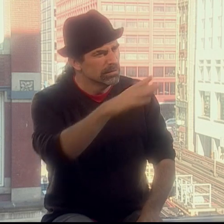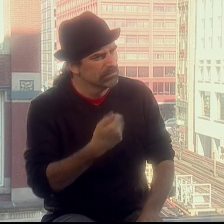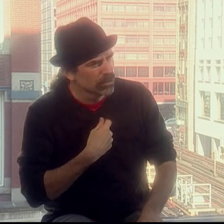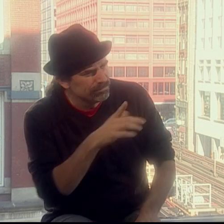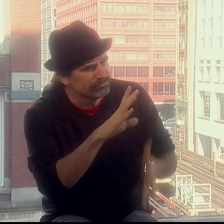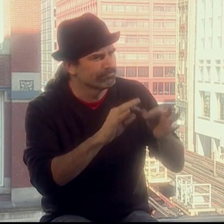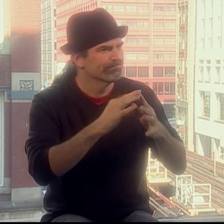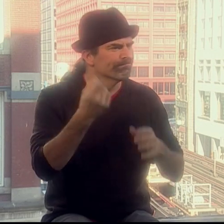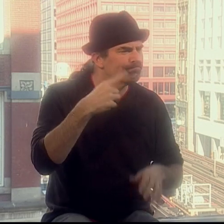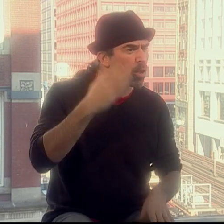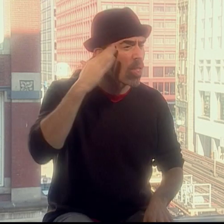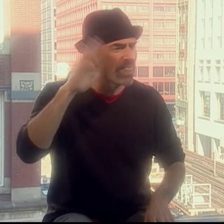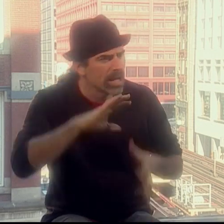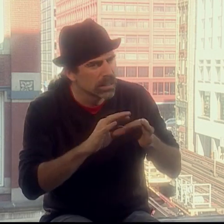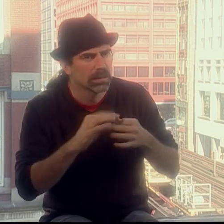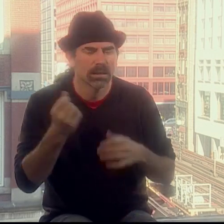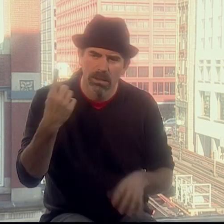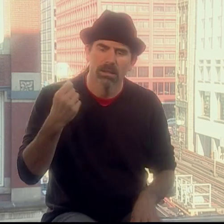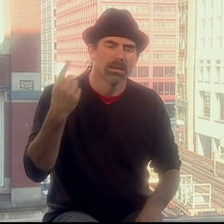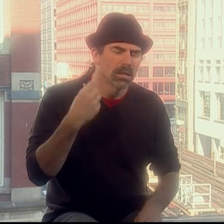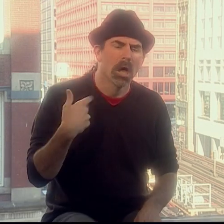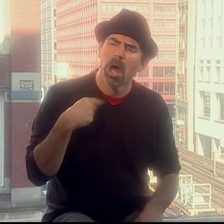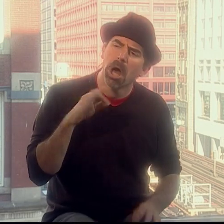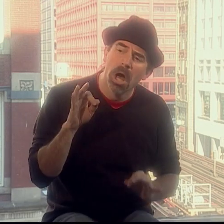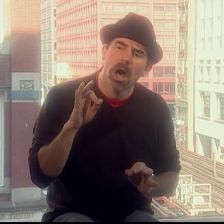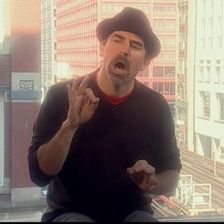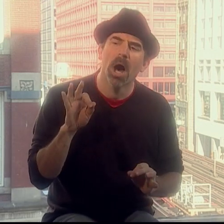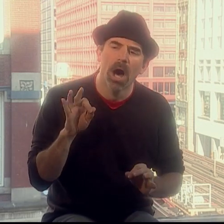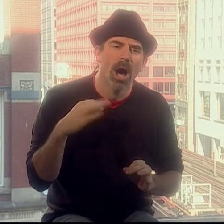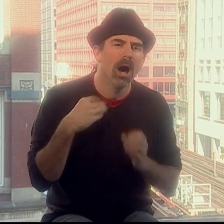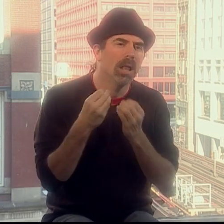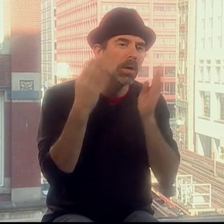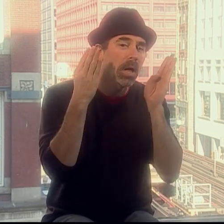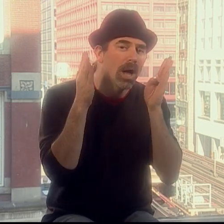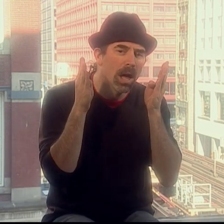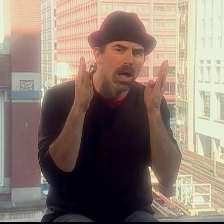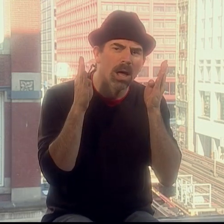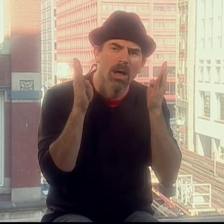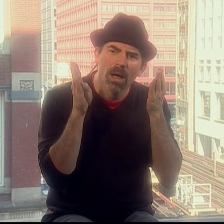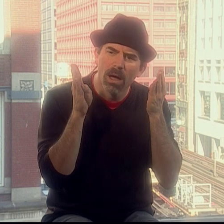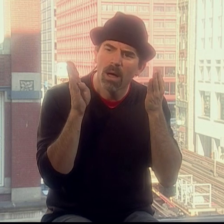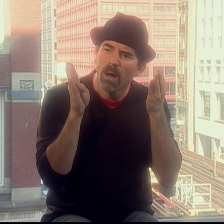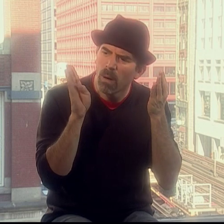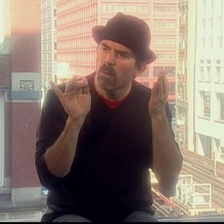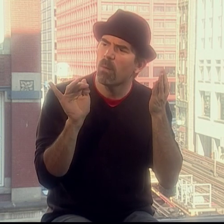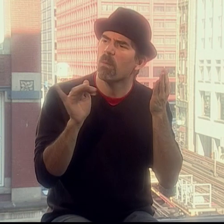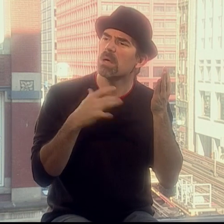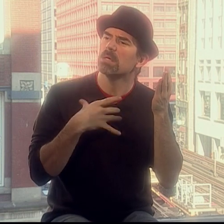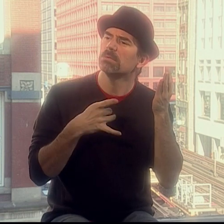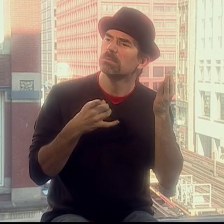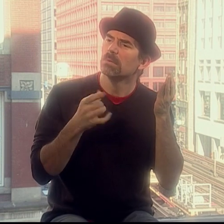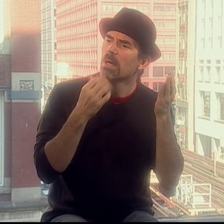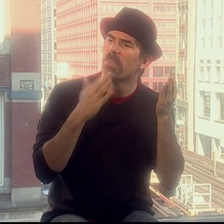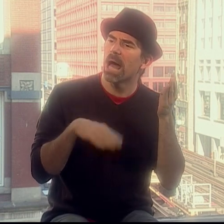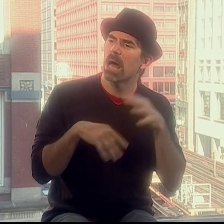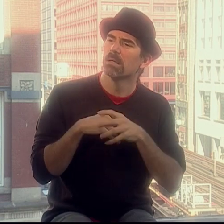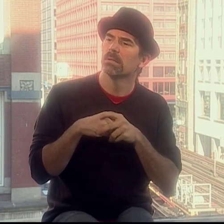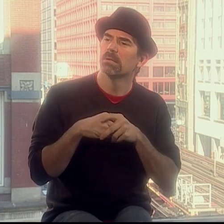He keeps coming after me and little by little, he catches my attention, and I thought, "Huh! you know, what he says is pretty interesting,